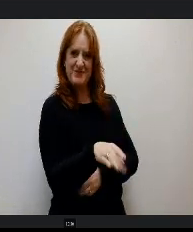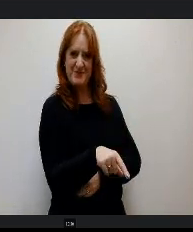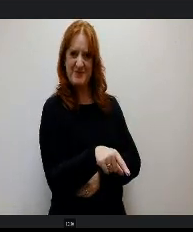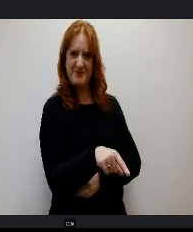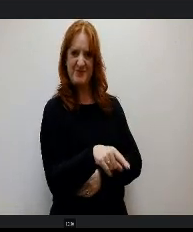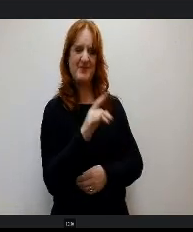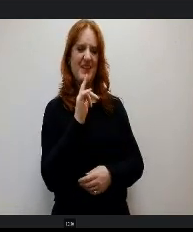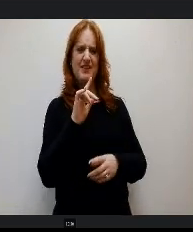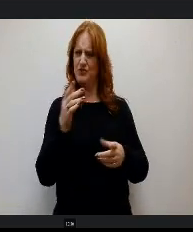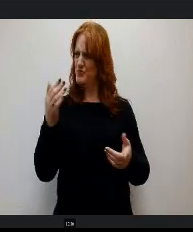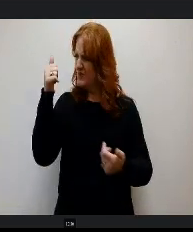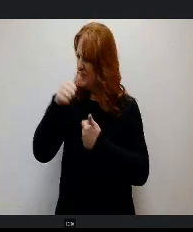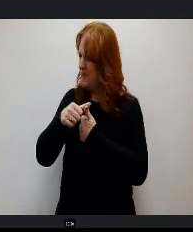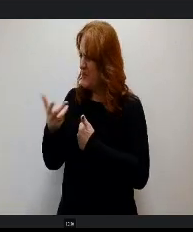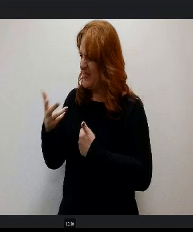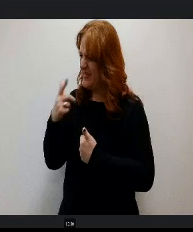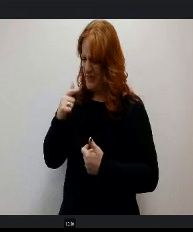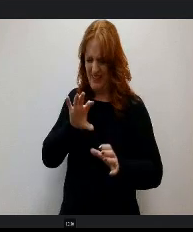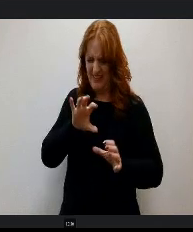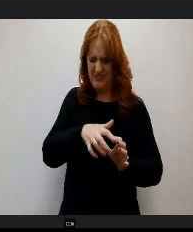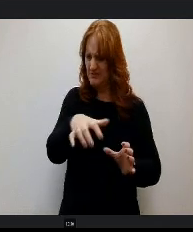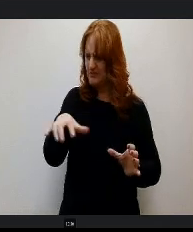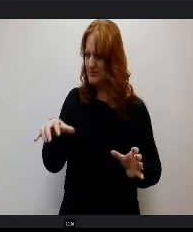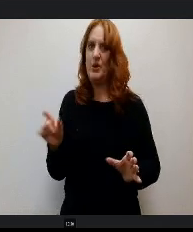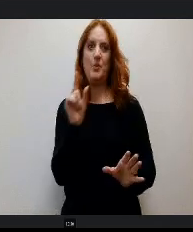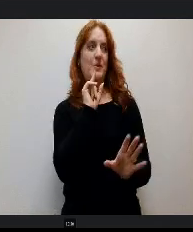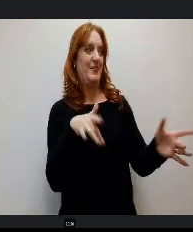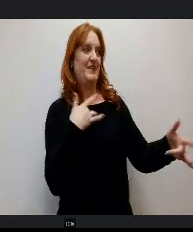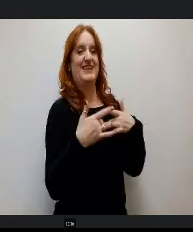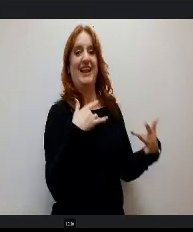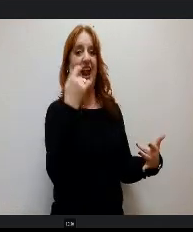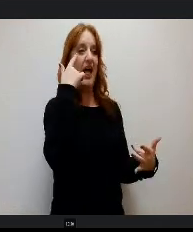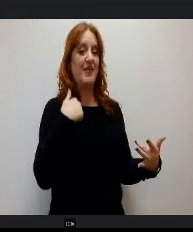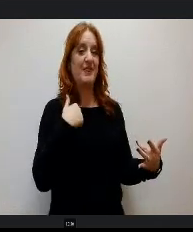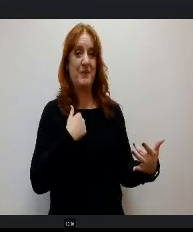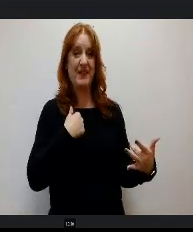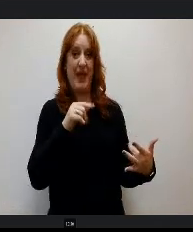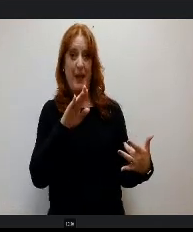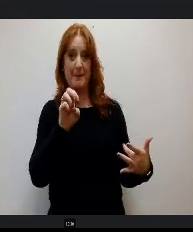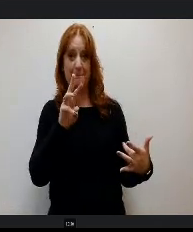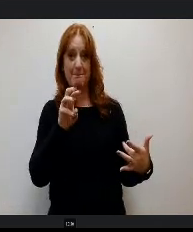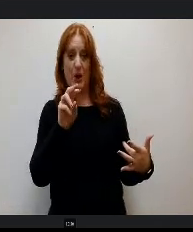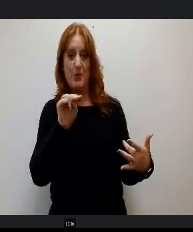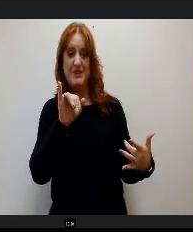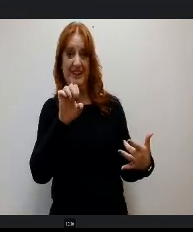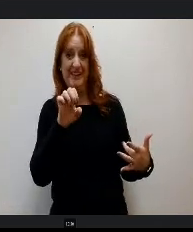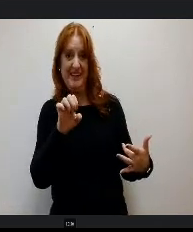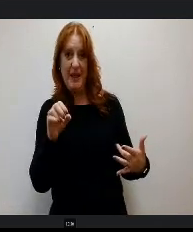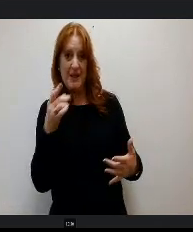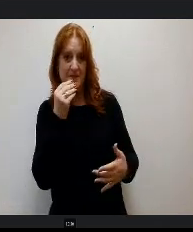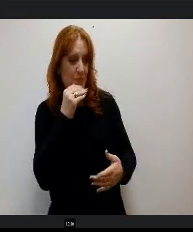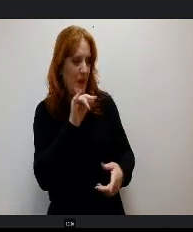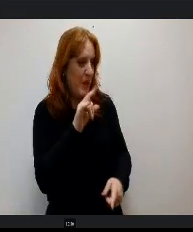o you remember what they were? Tell me, 'cause I don't. I got very excited. I thought they were brownie bites, and I was like, oh, this must be fruit flies or something like